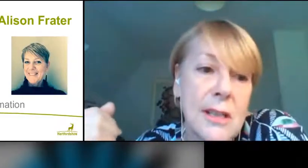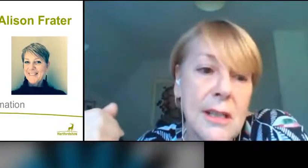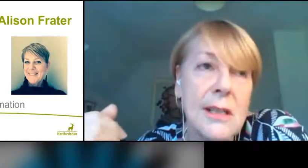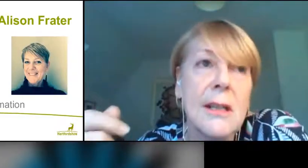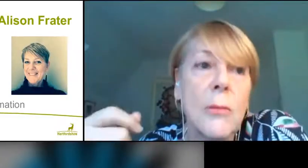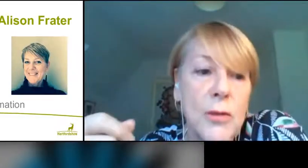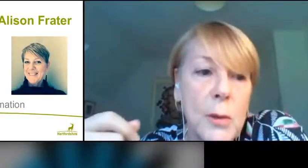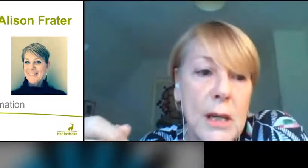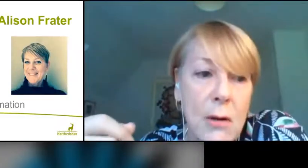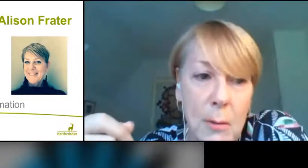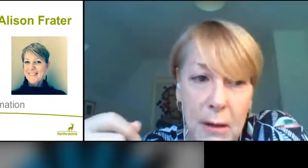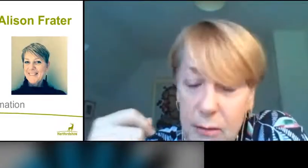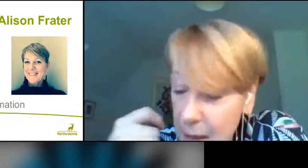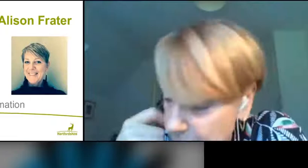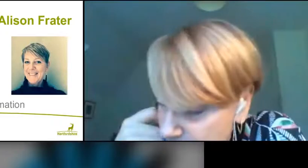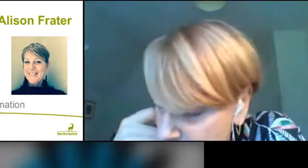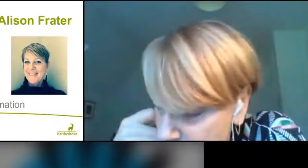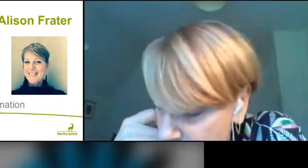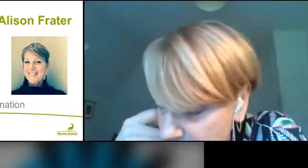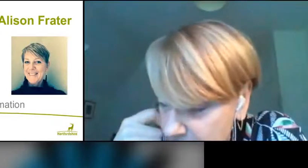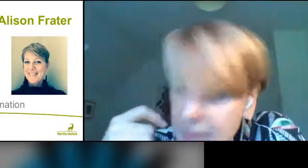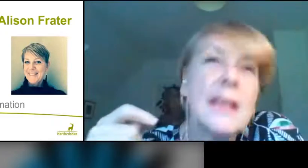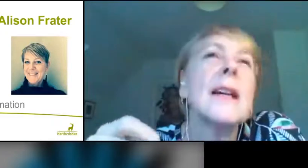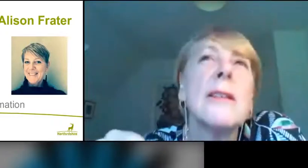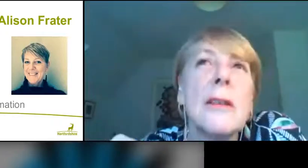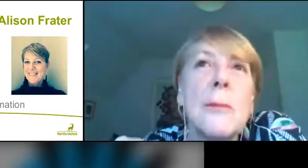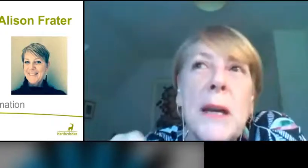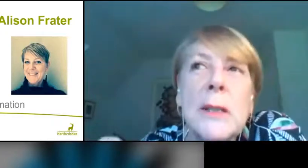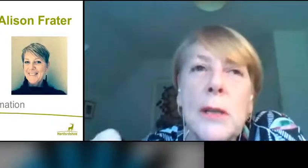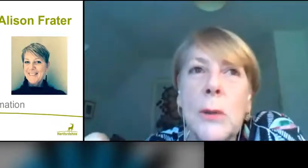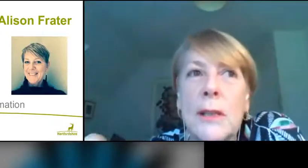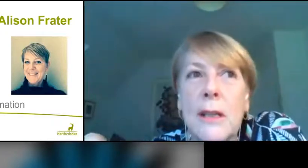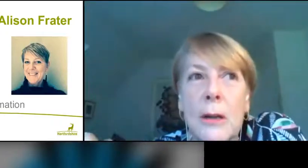disease, and what do we know about that? I think that the best way to answer that